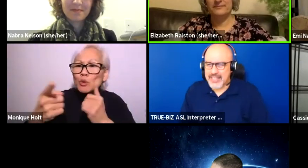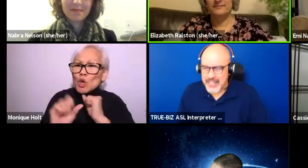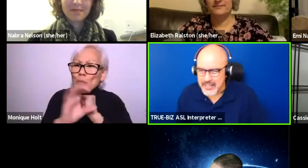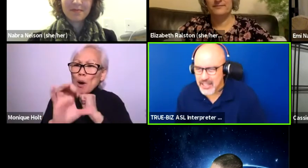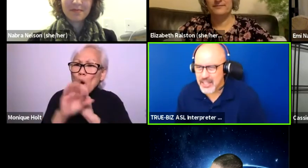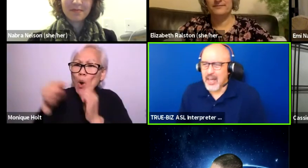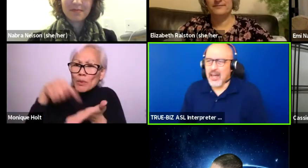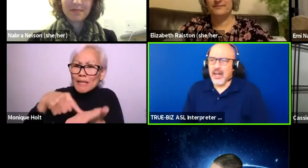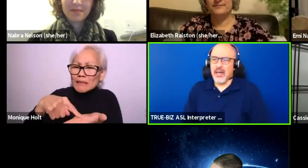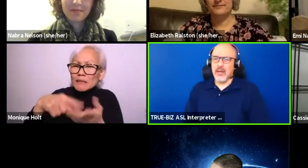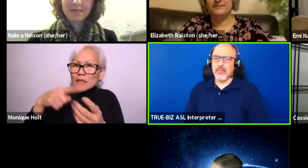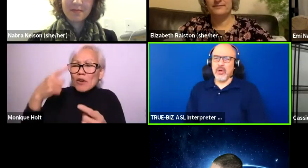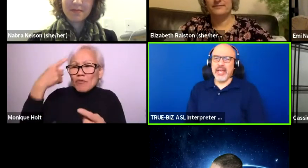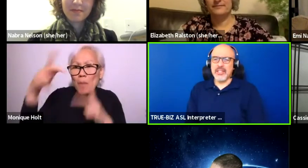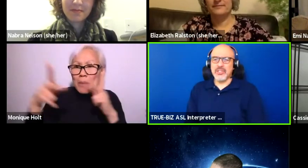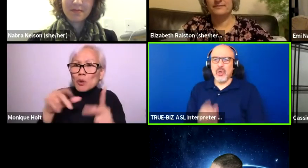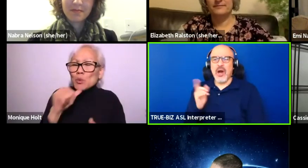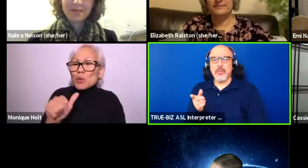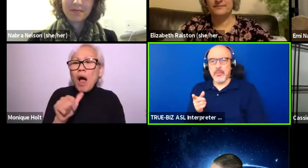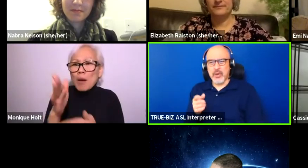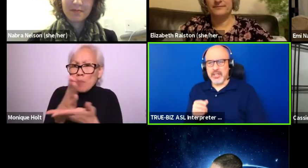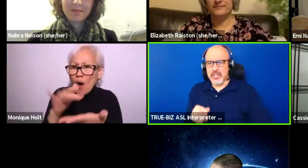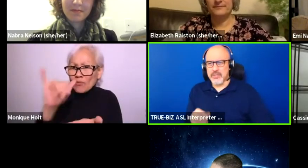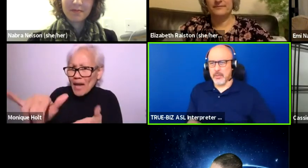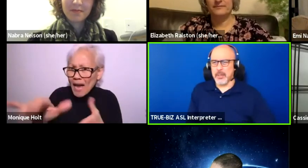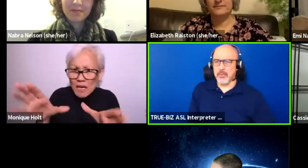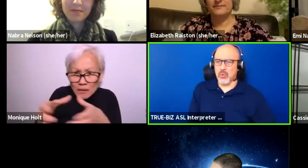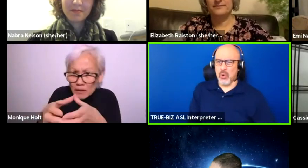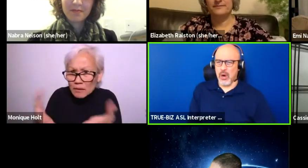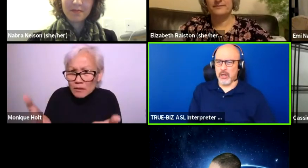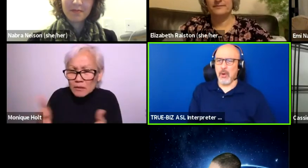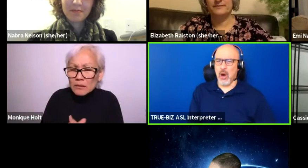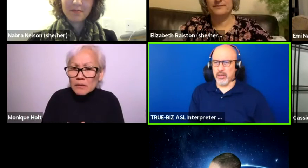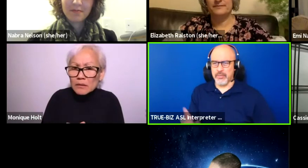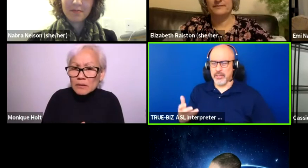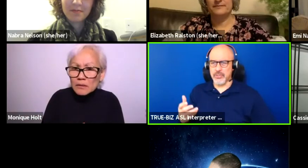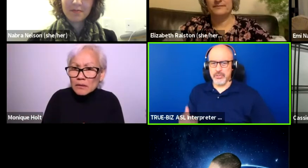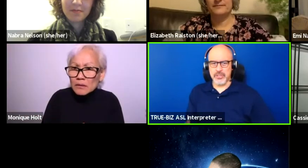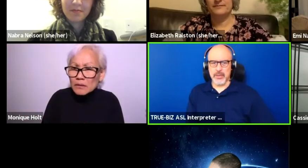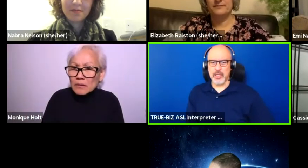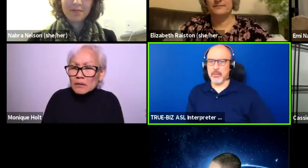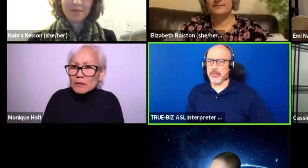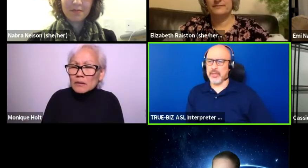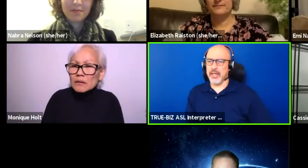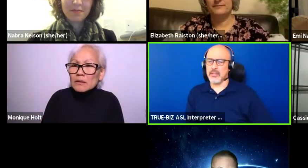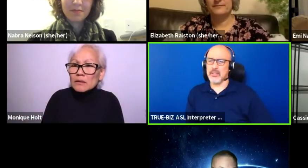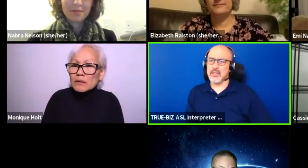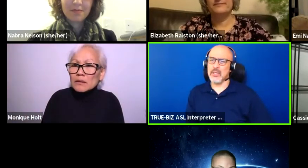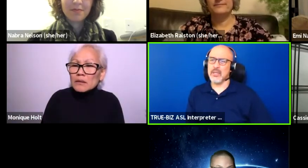Excellent, okay. So how are you promoting this for the people who aren't part of the consortium? How do you promote that?